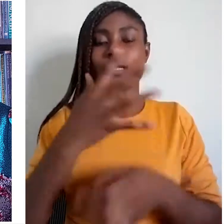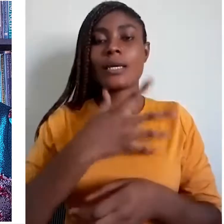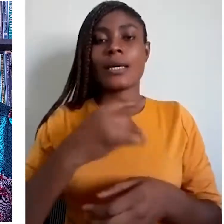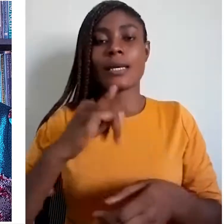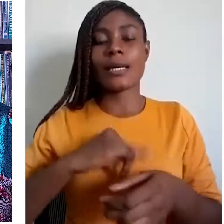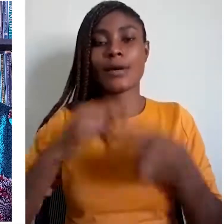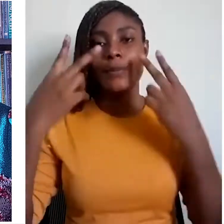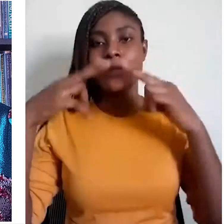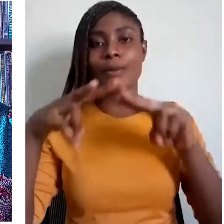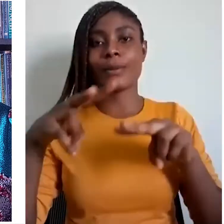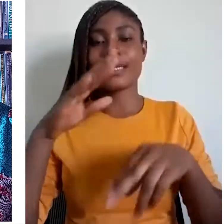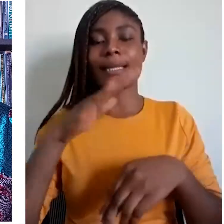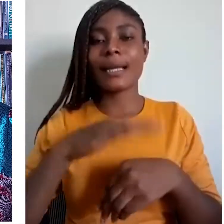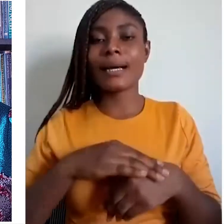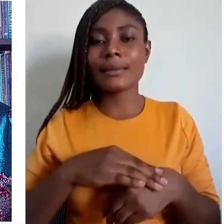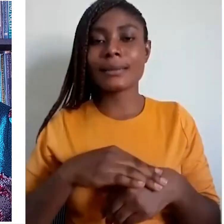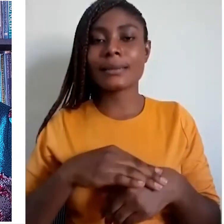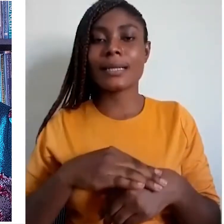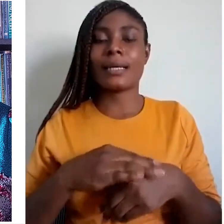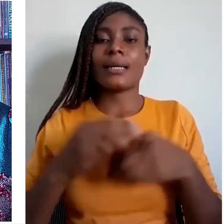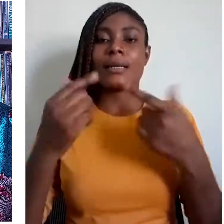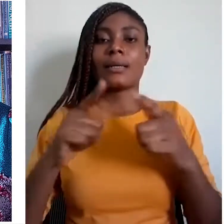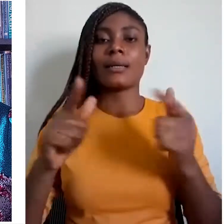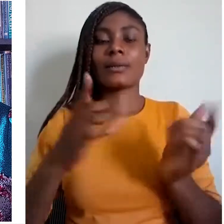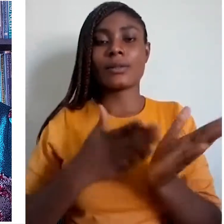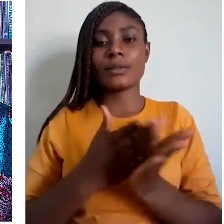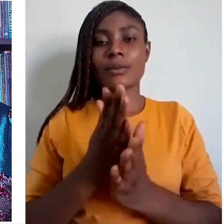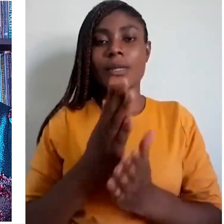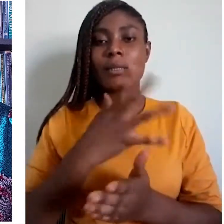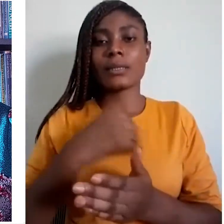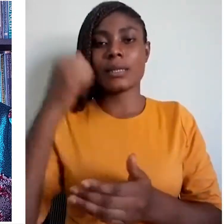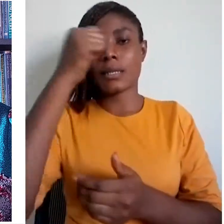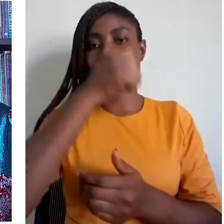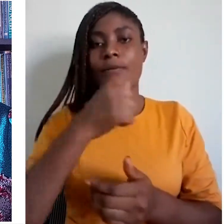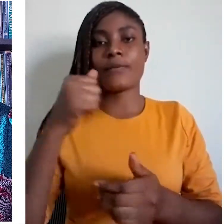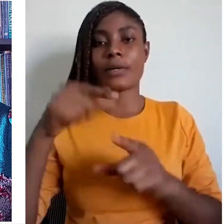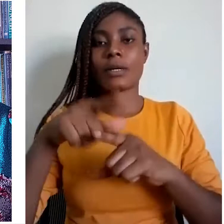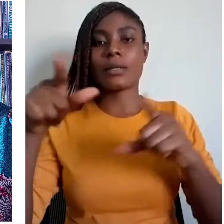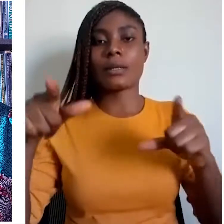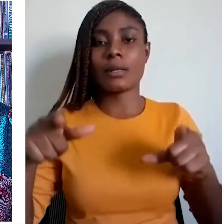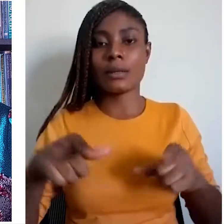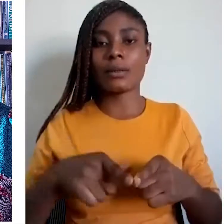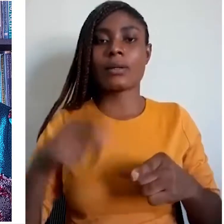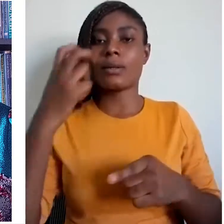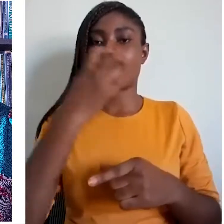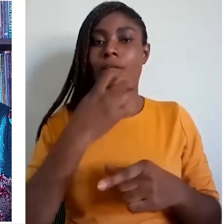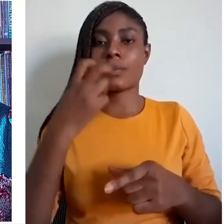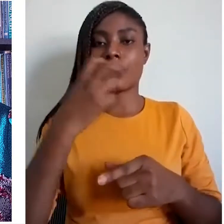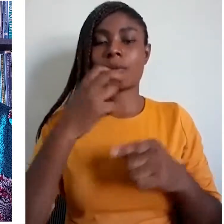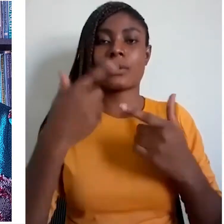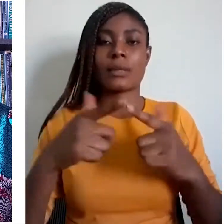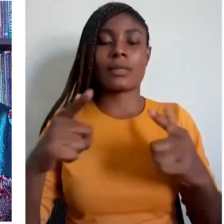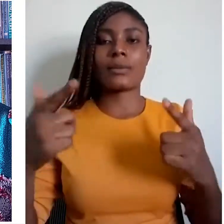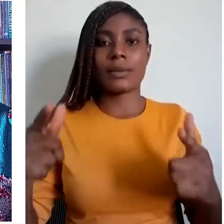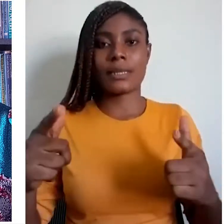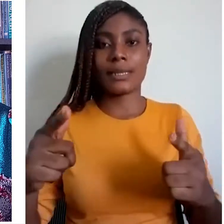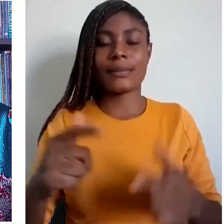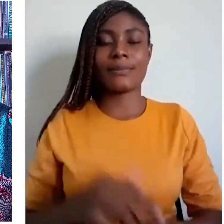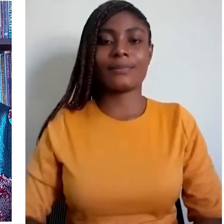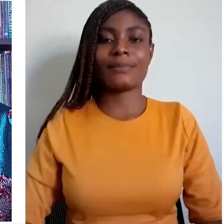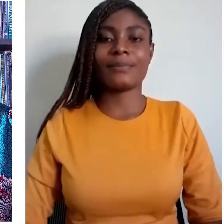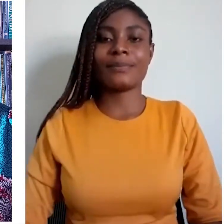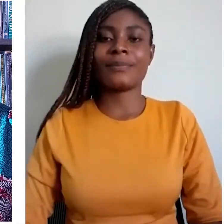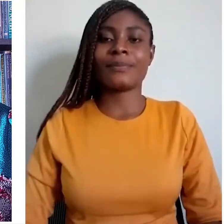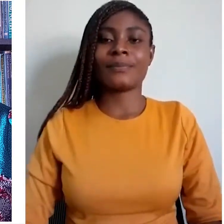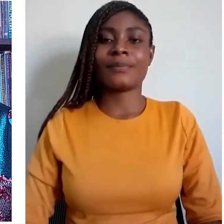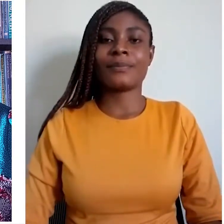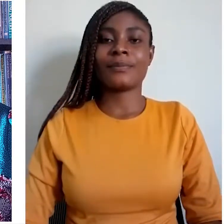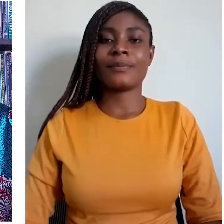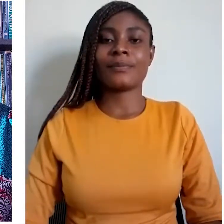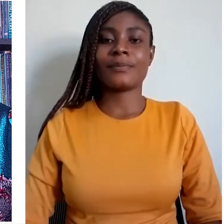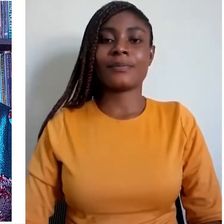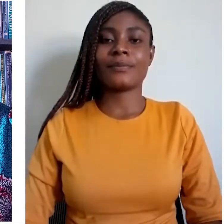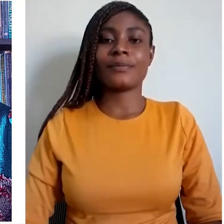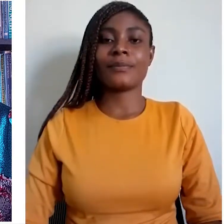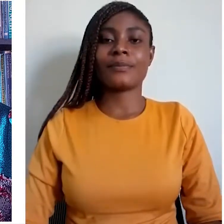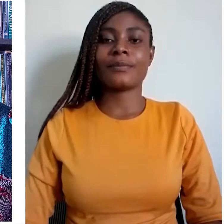“Language Rights and African Indigenous Spoken Languages”.